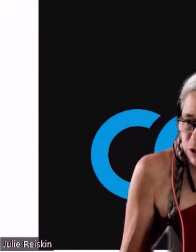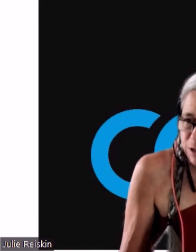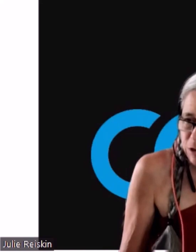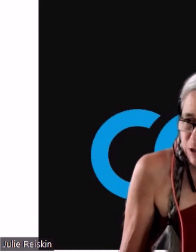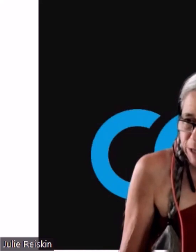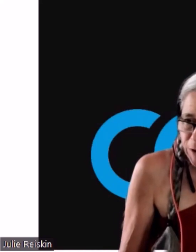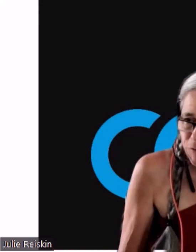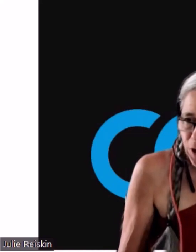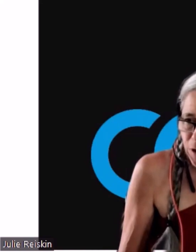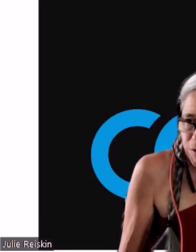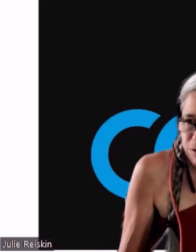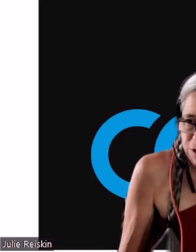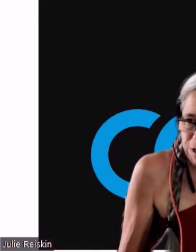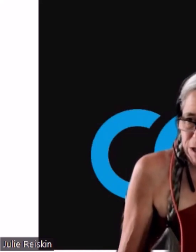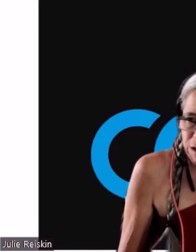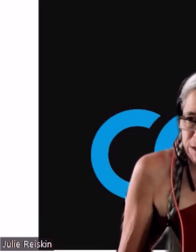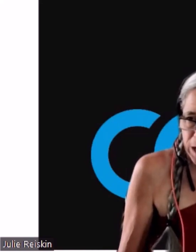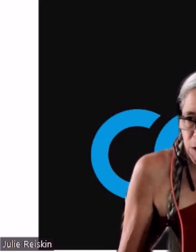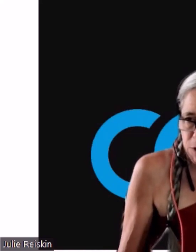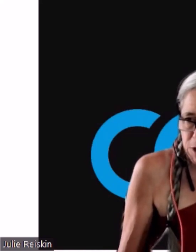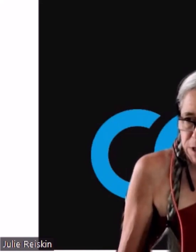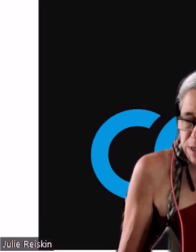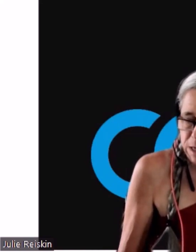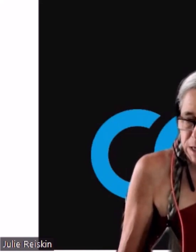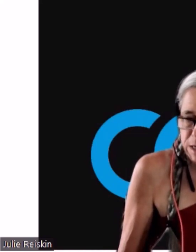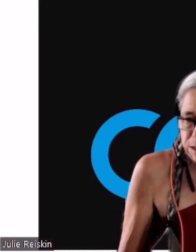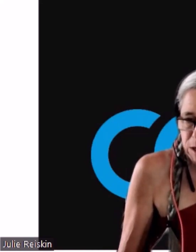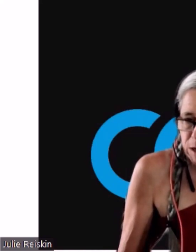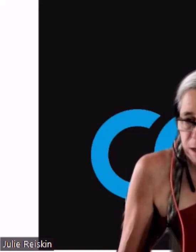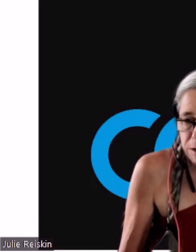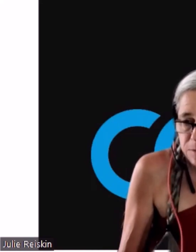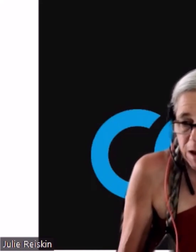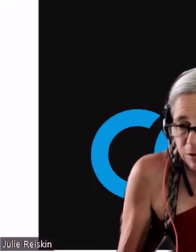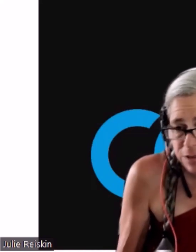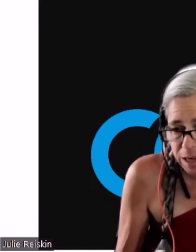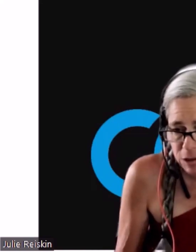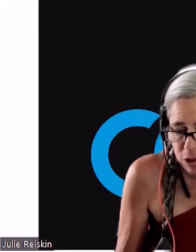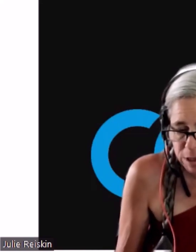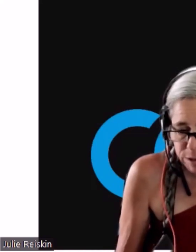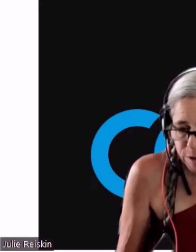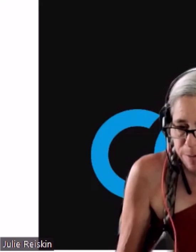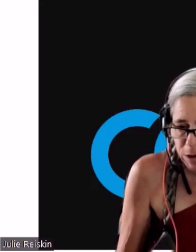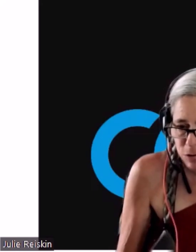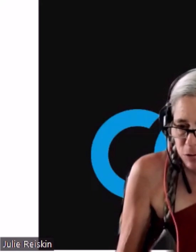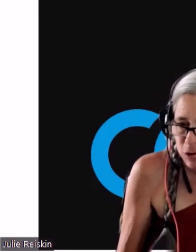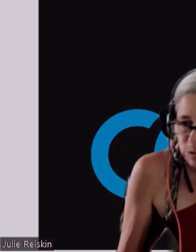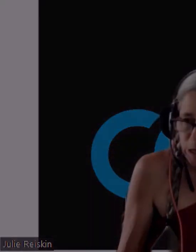Just just get involved. 'Cause advocacy is... And democracy actually, is all about who shows up.